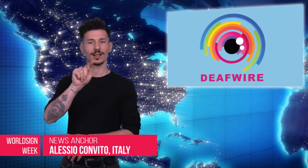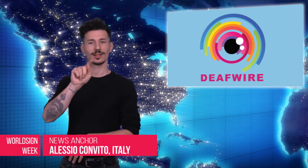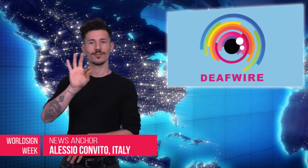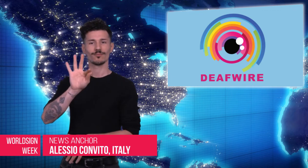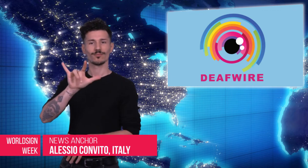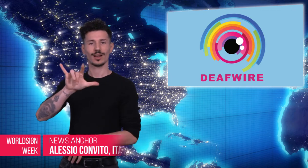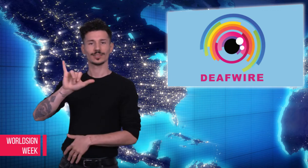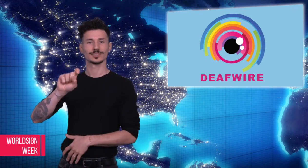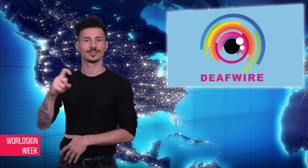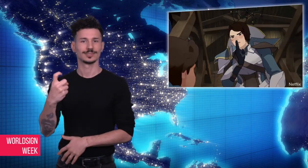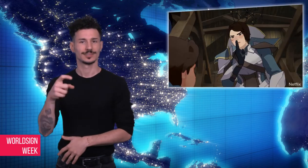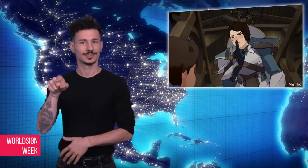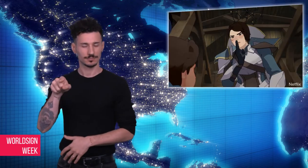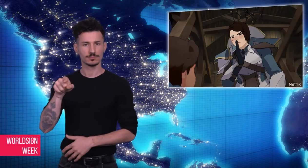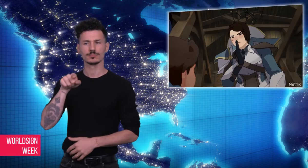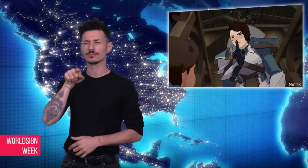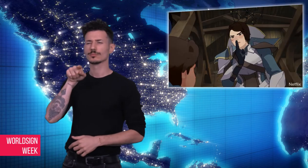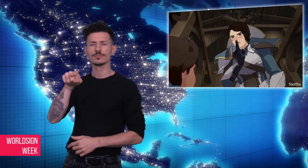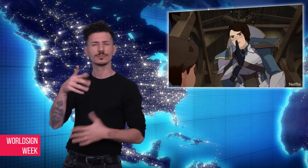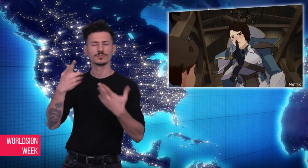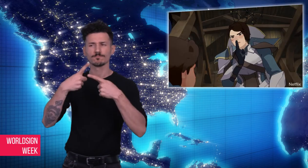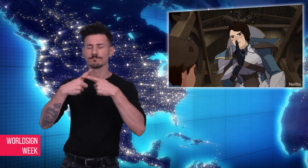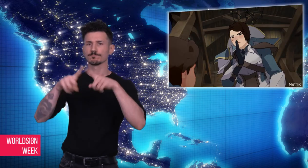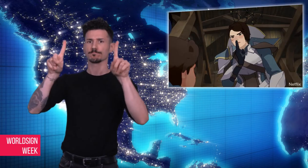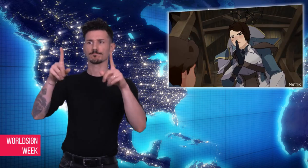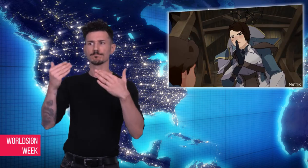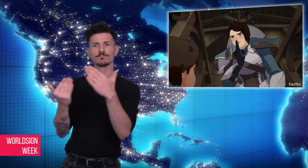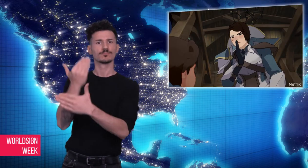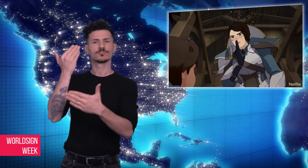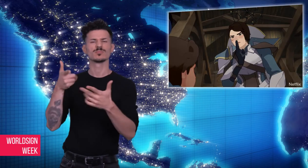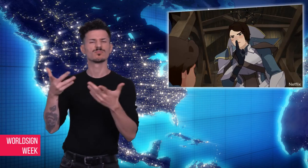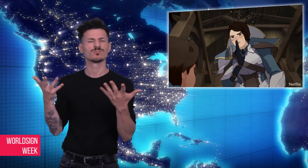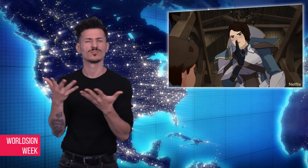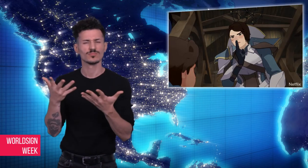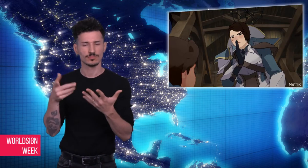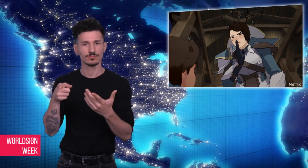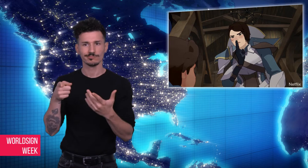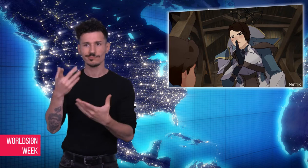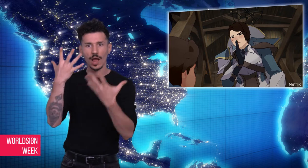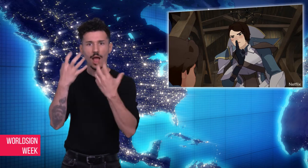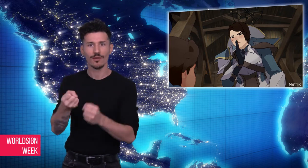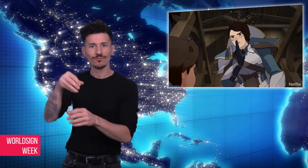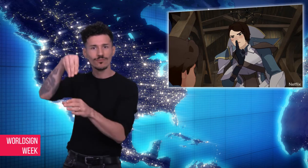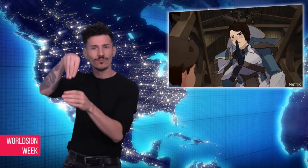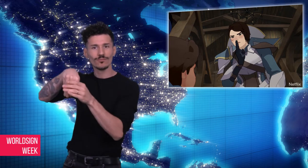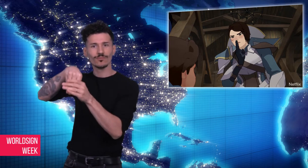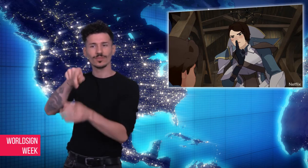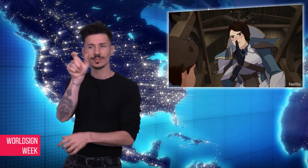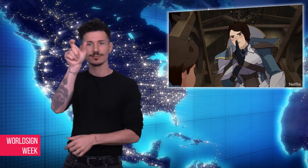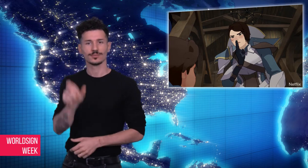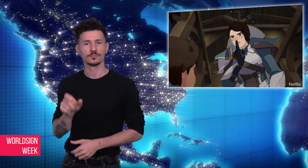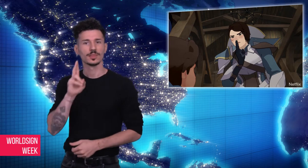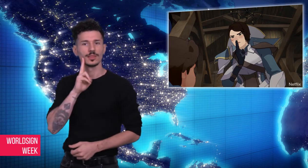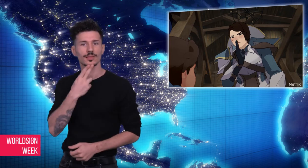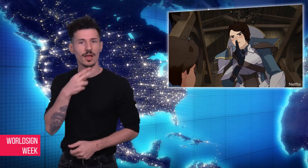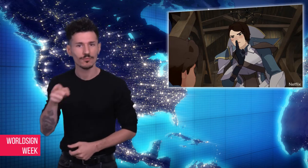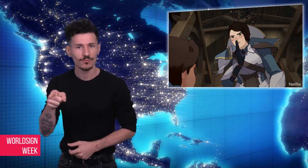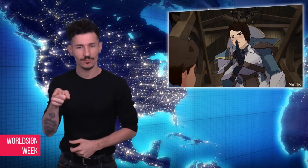streaming provider Netflix, marks an unprecedented step to the representation of people